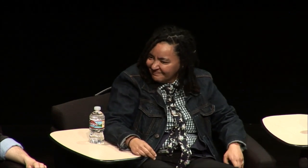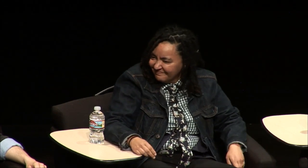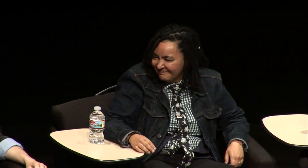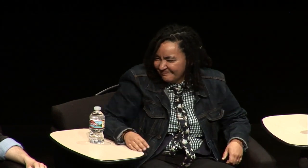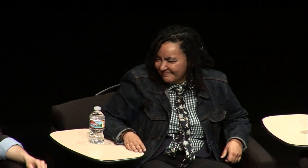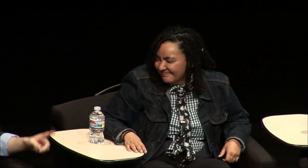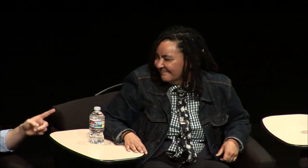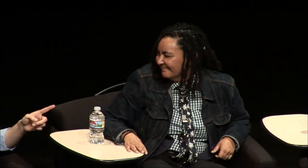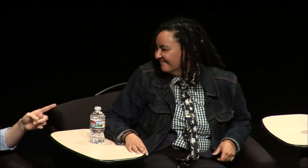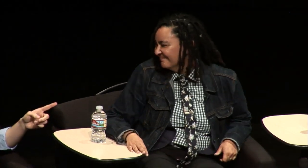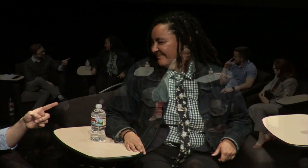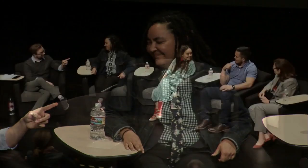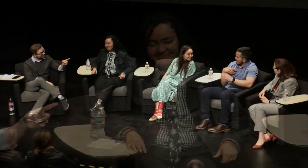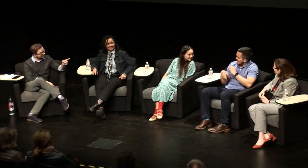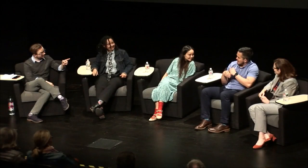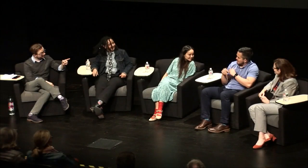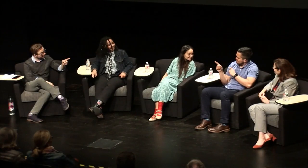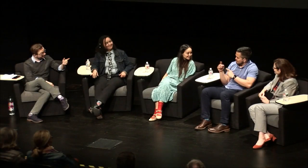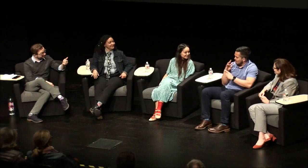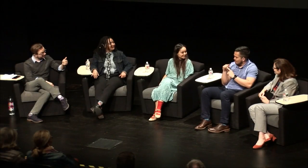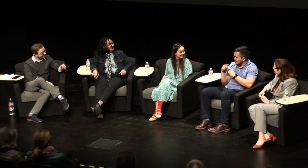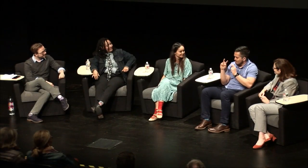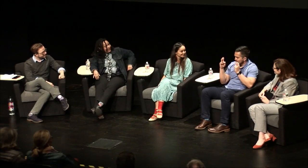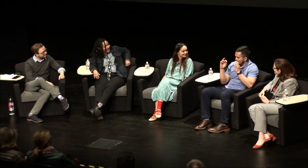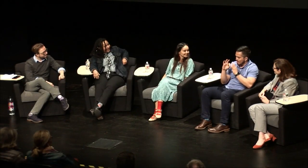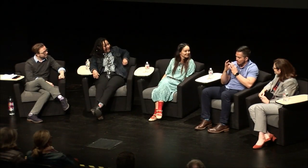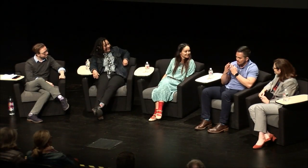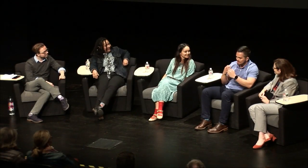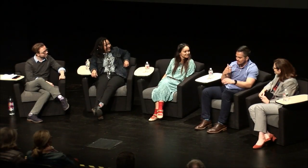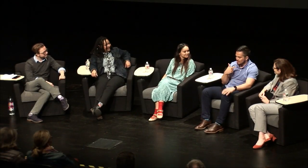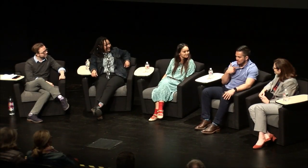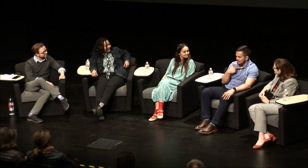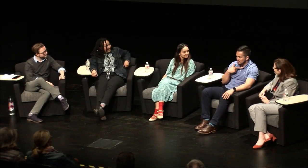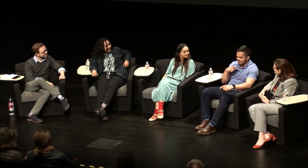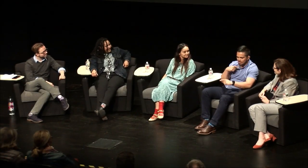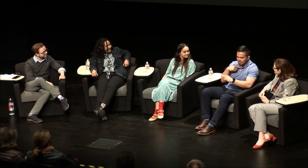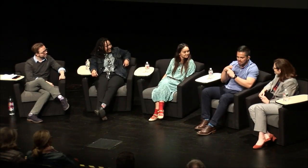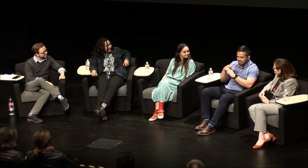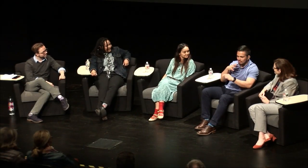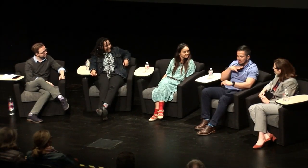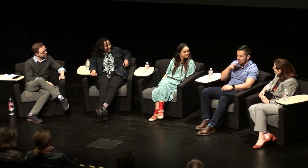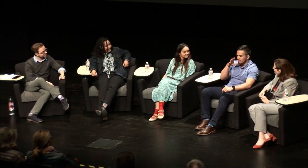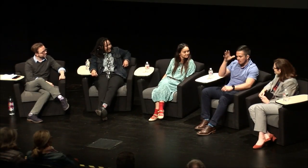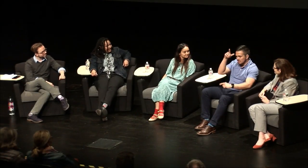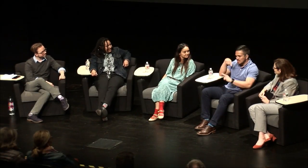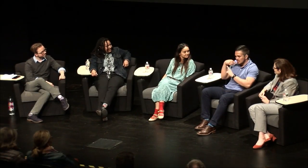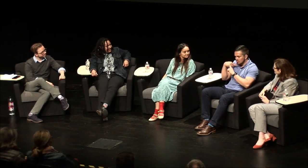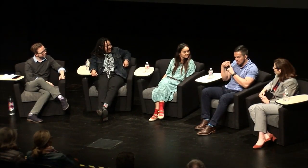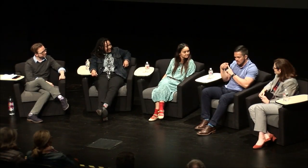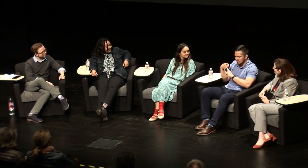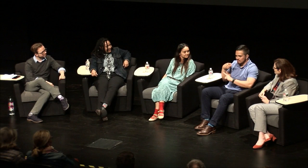realized that. [Moises:] do you mind if I add to that? talking about family so I mentioned